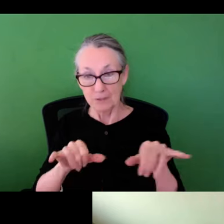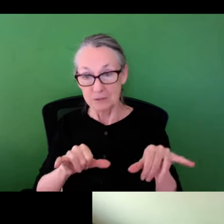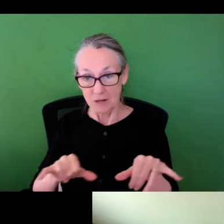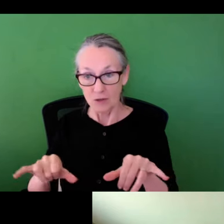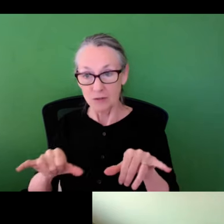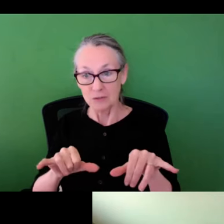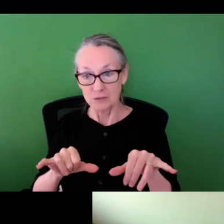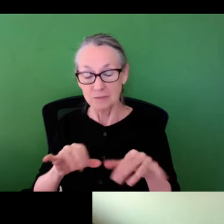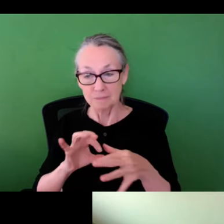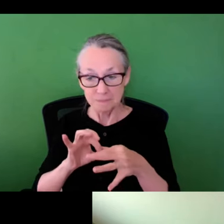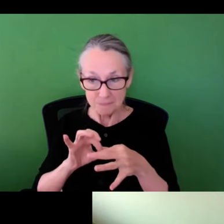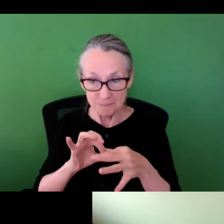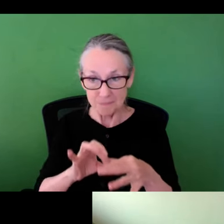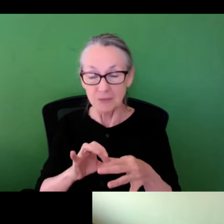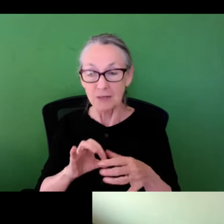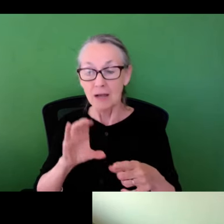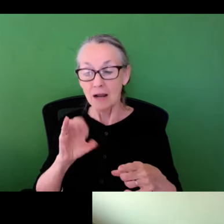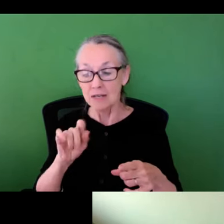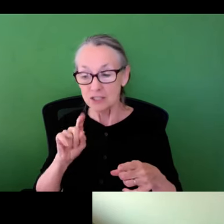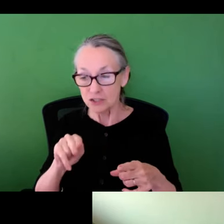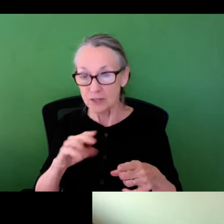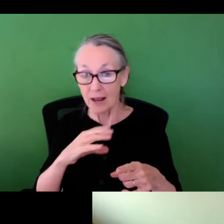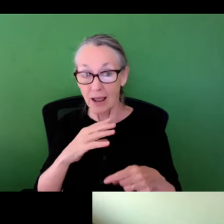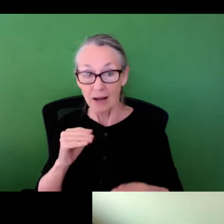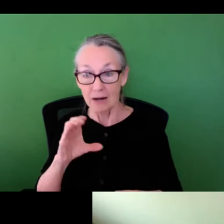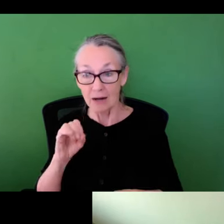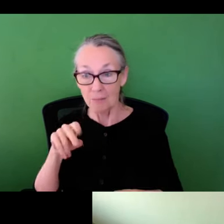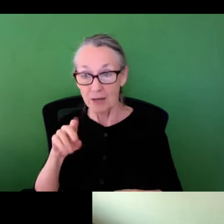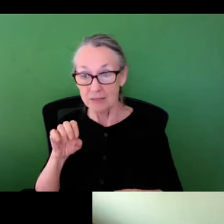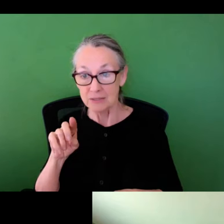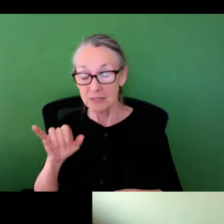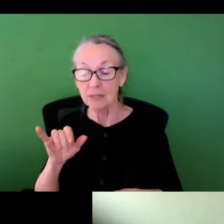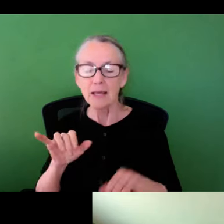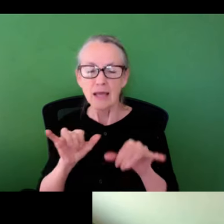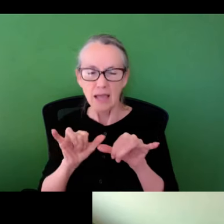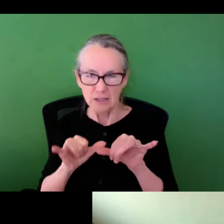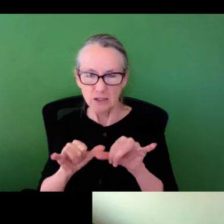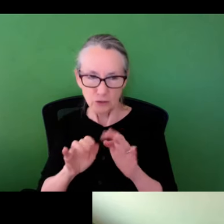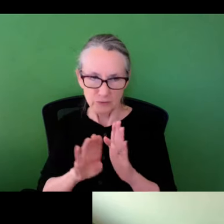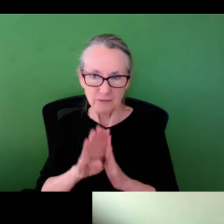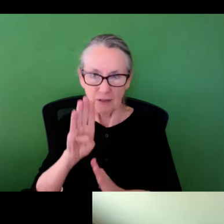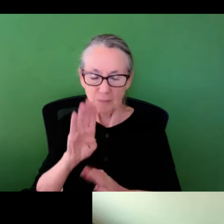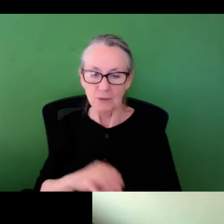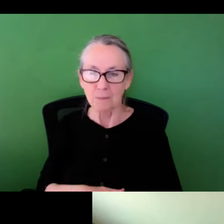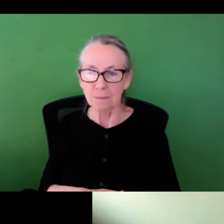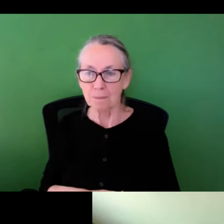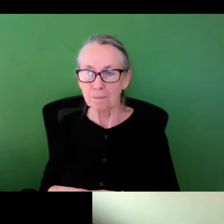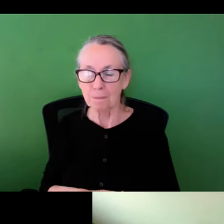there are certain sort of baseline standards that speak to condition and capacity that were developed by trained engineers